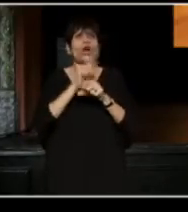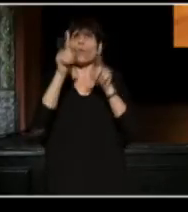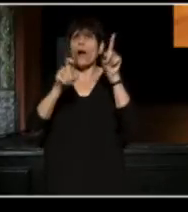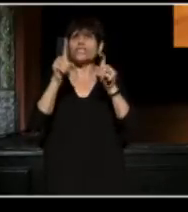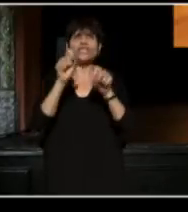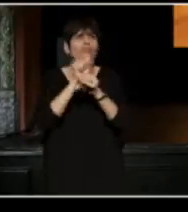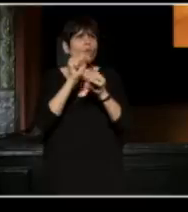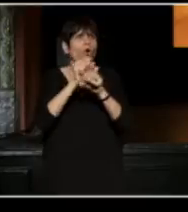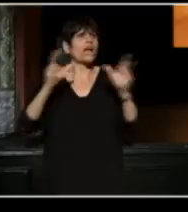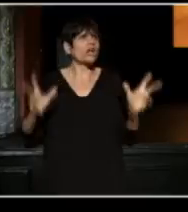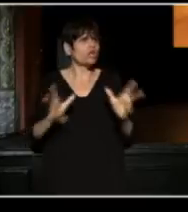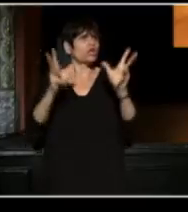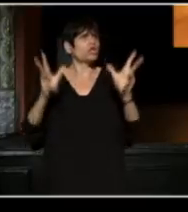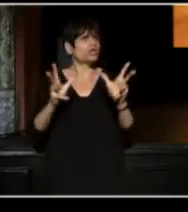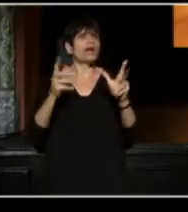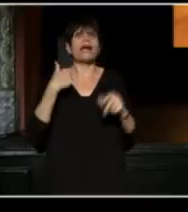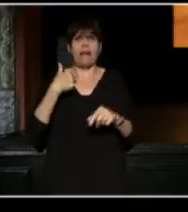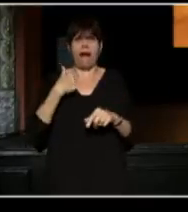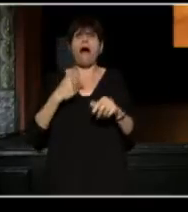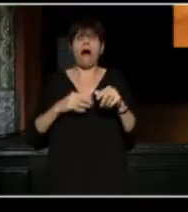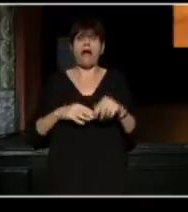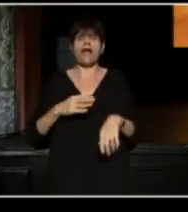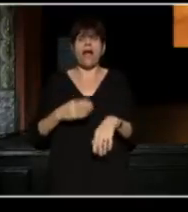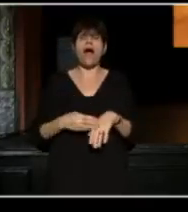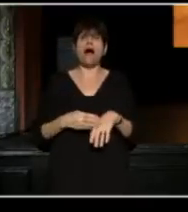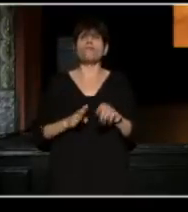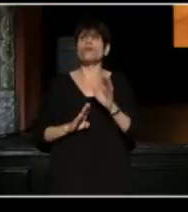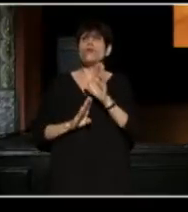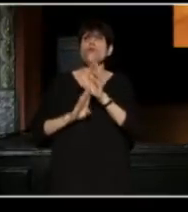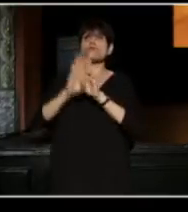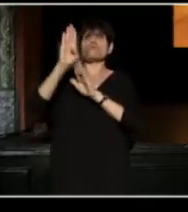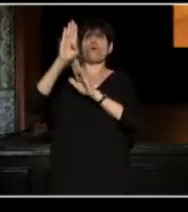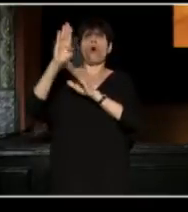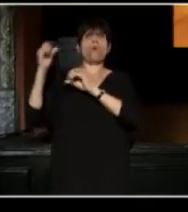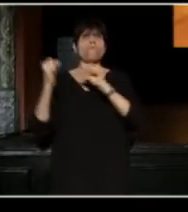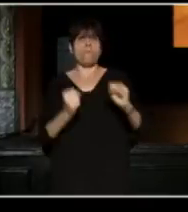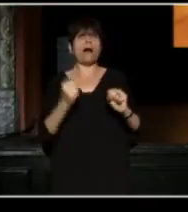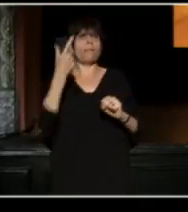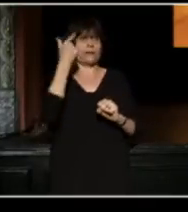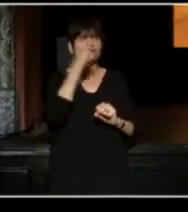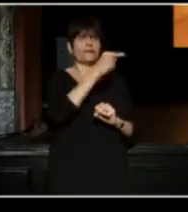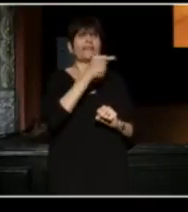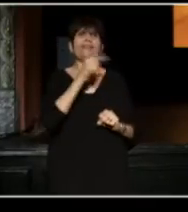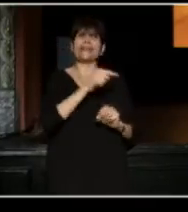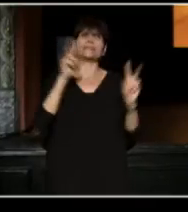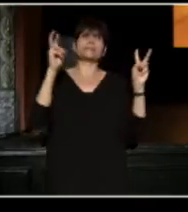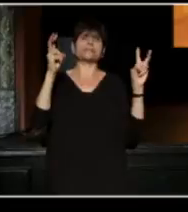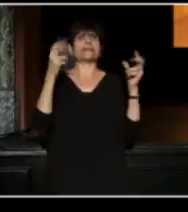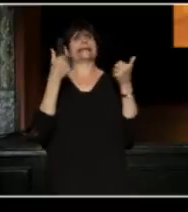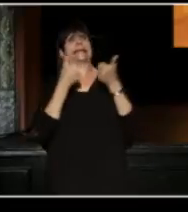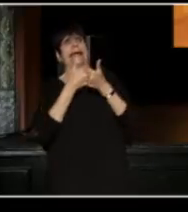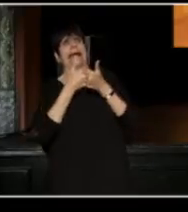And we have grown mightily because of it. So, this award, this visionary game changer award,